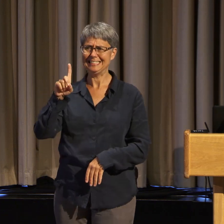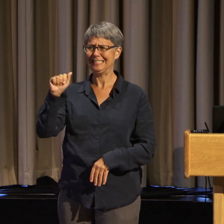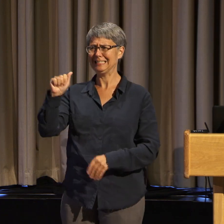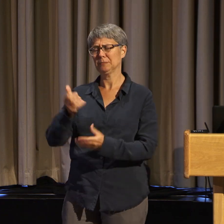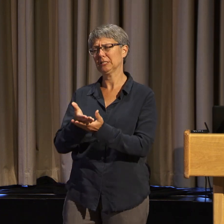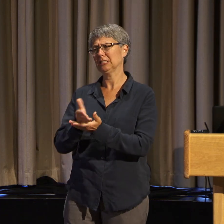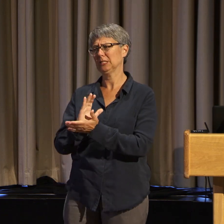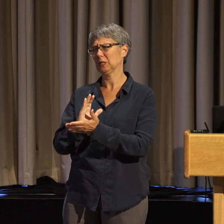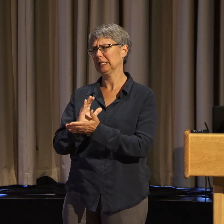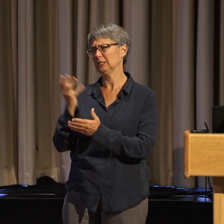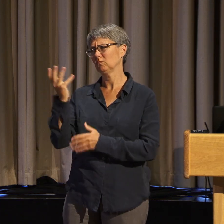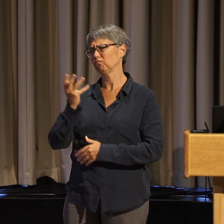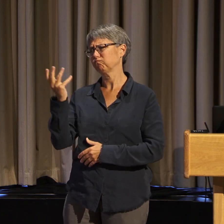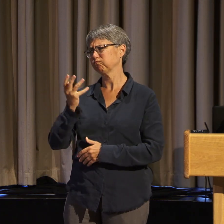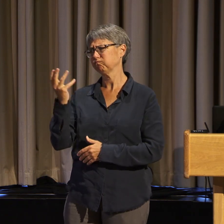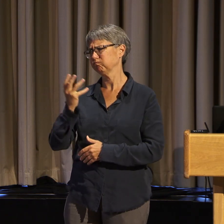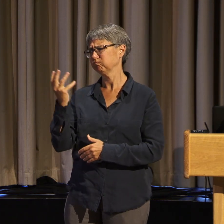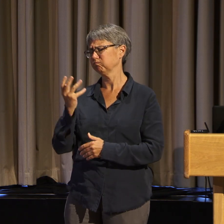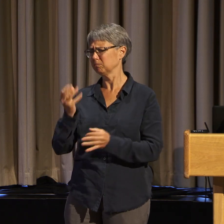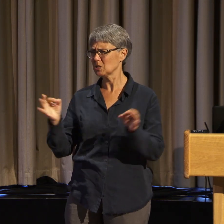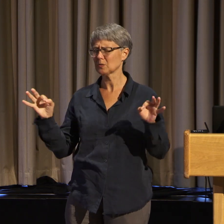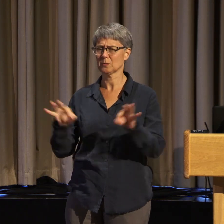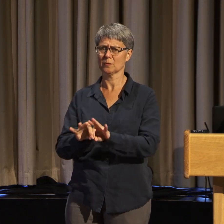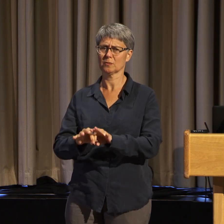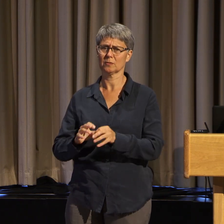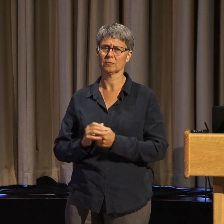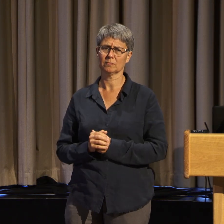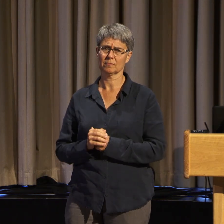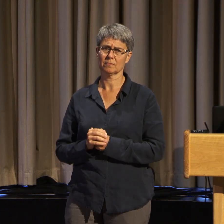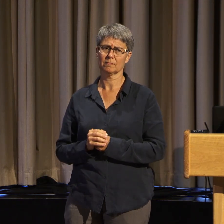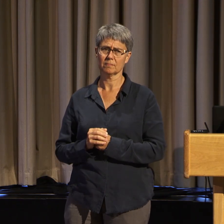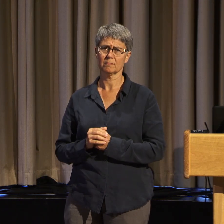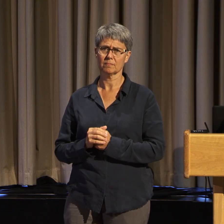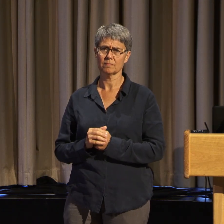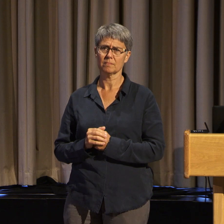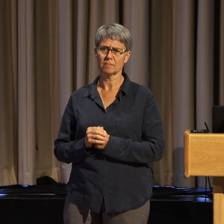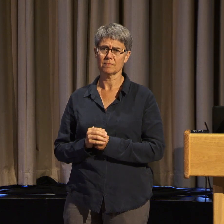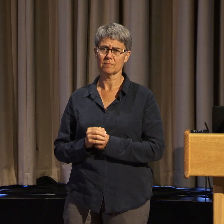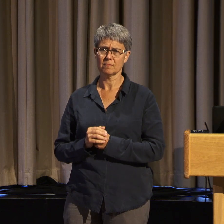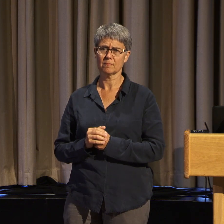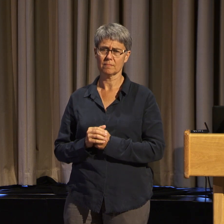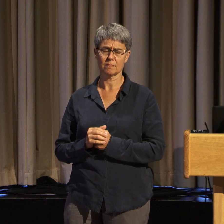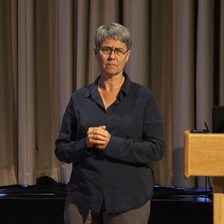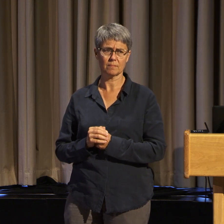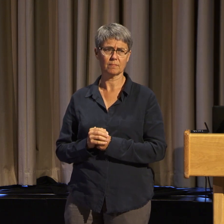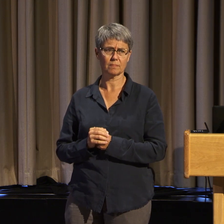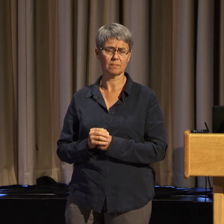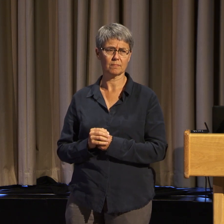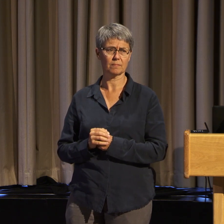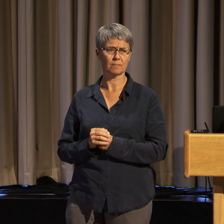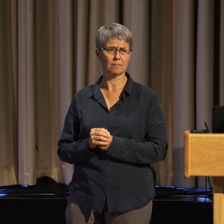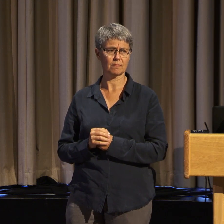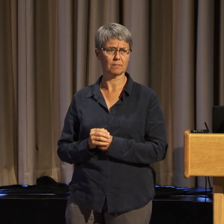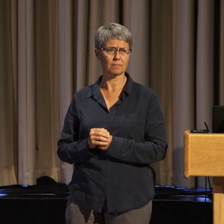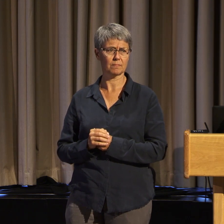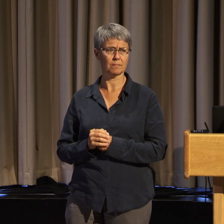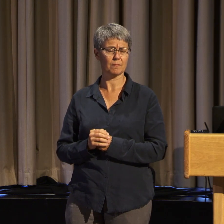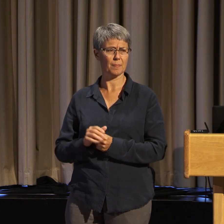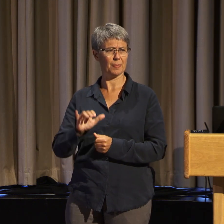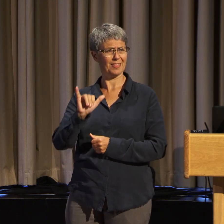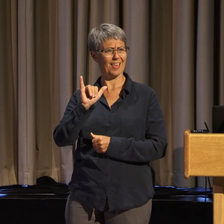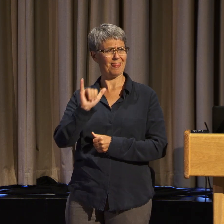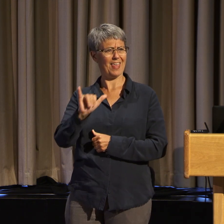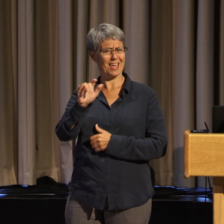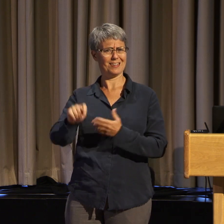And in that age and that time, the word intersectionality--